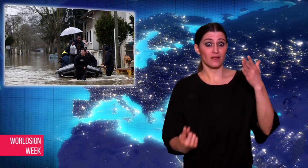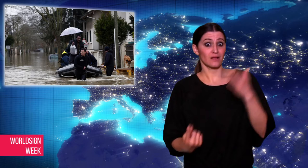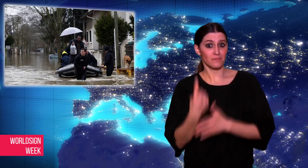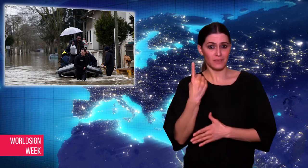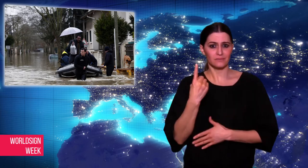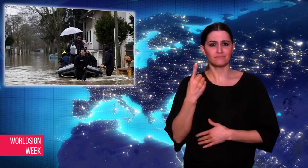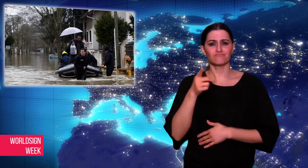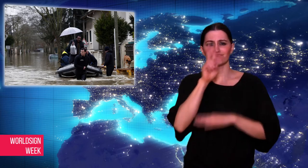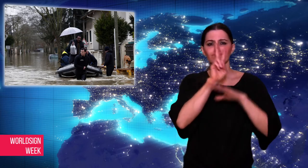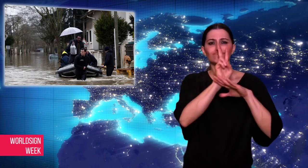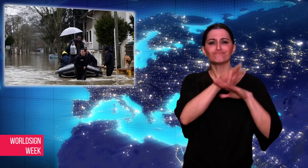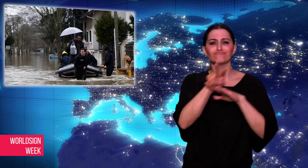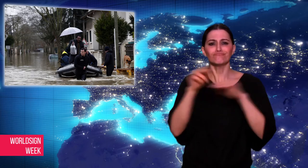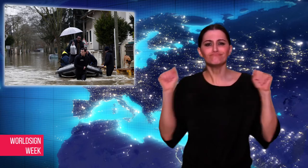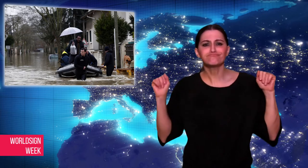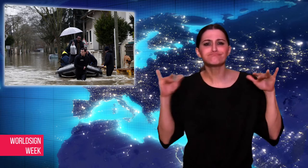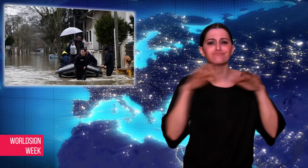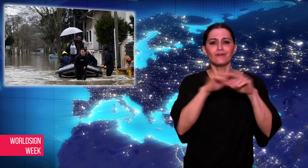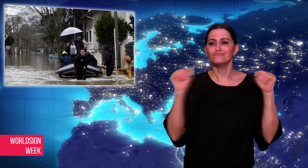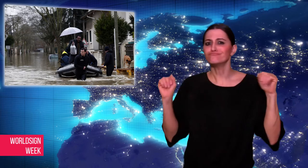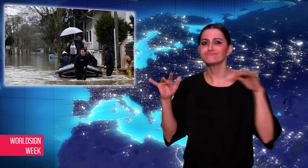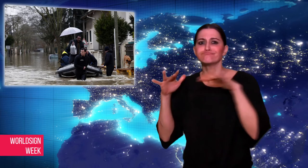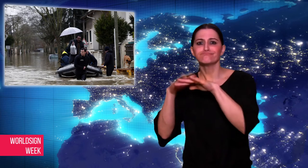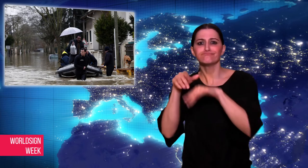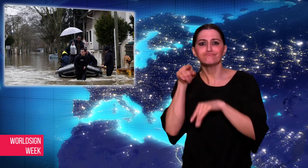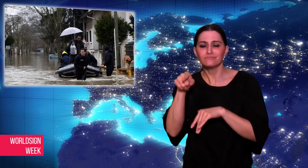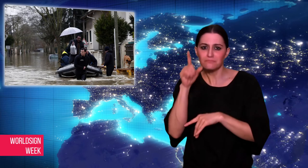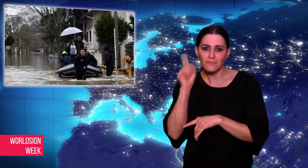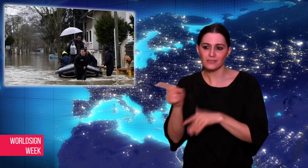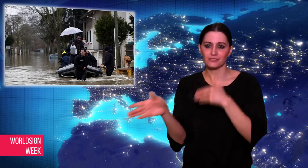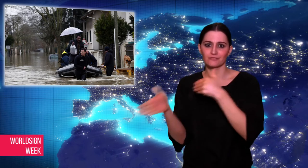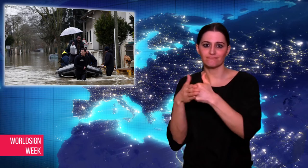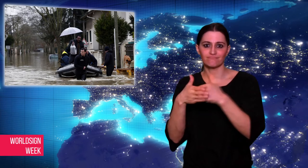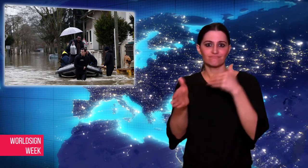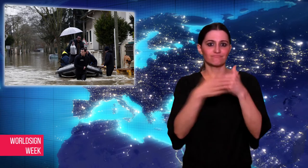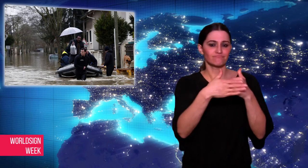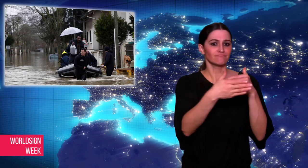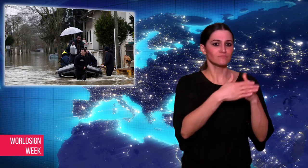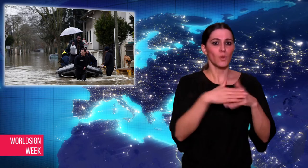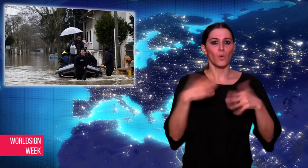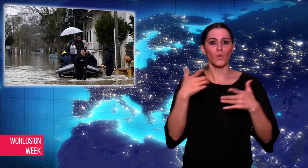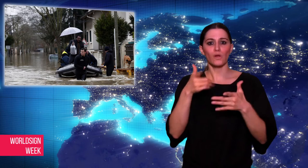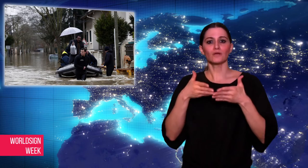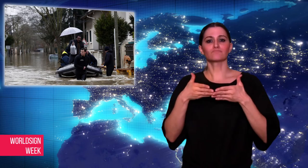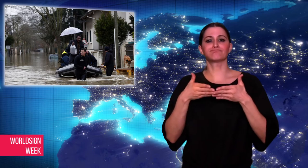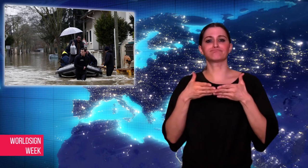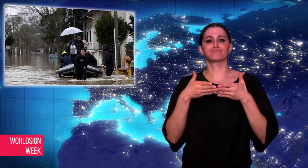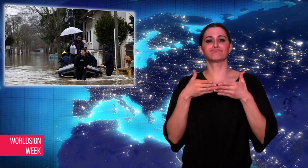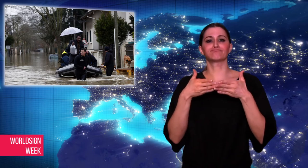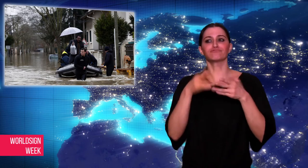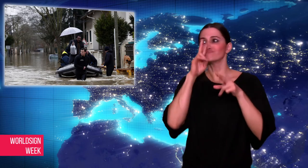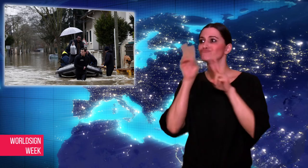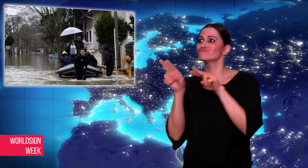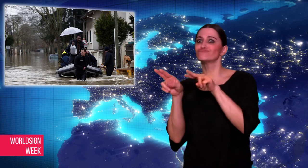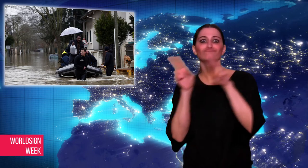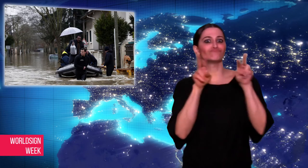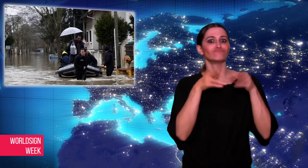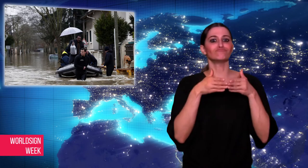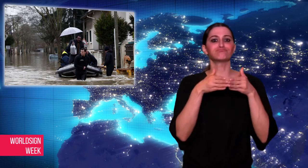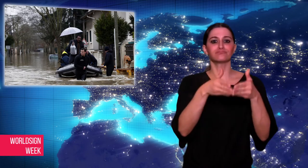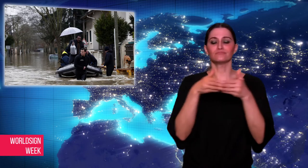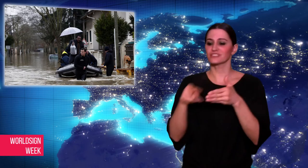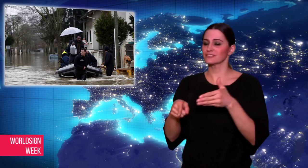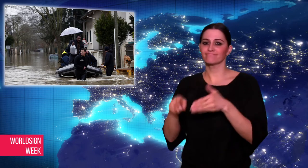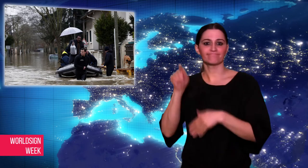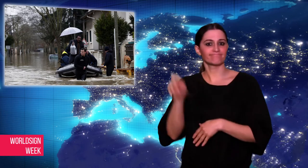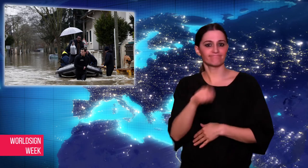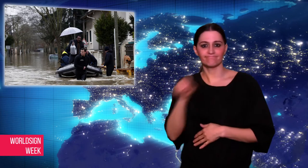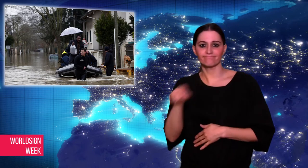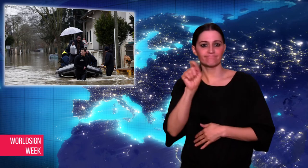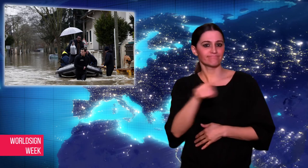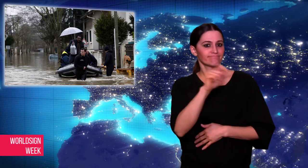8.62 meters in 1910. Tourist